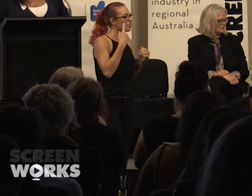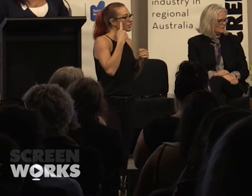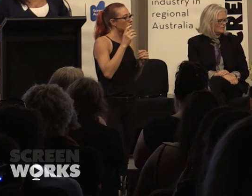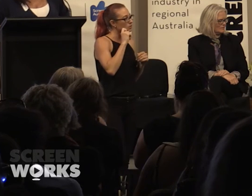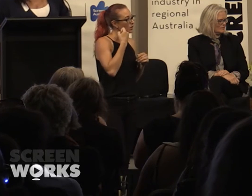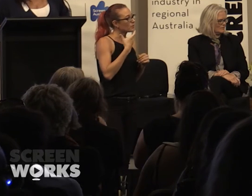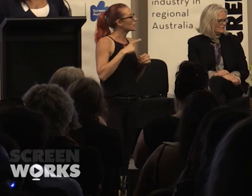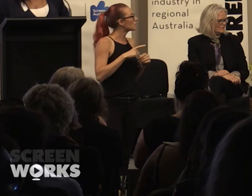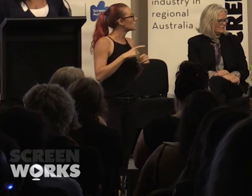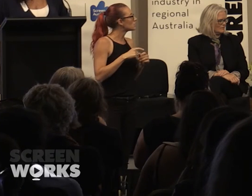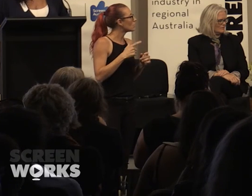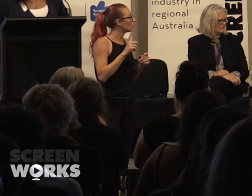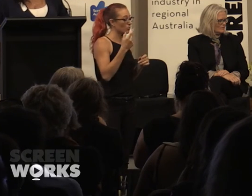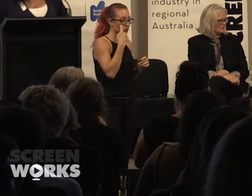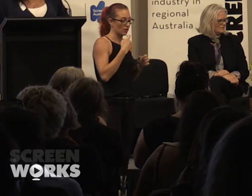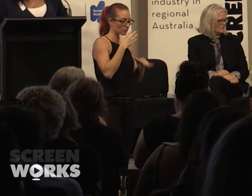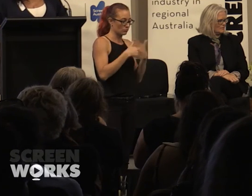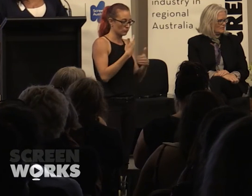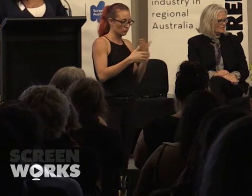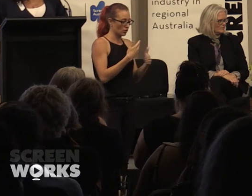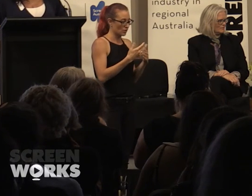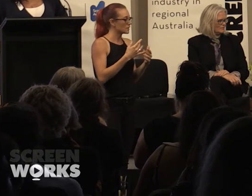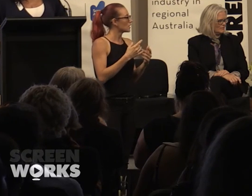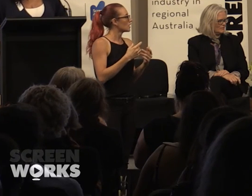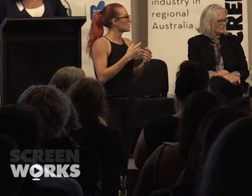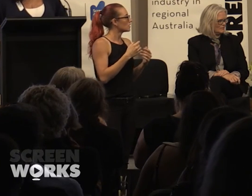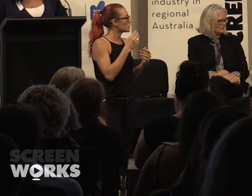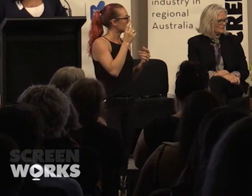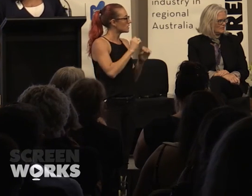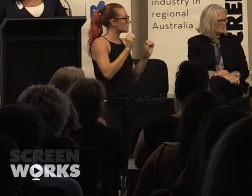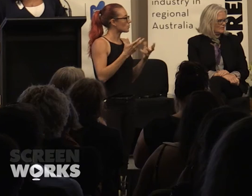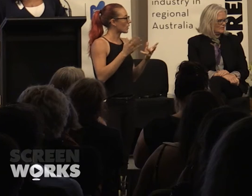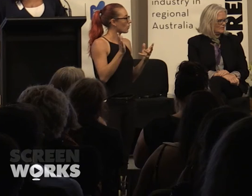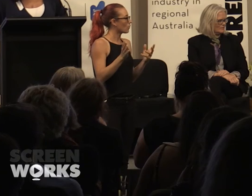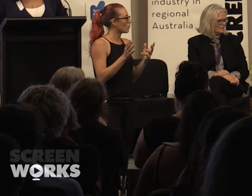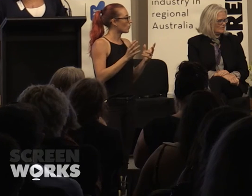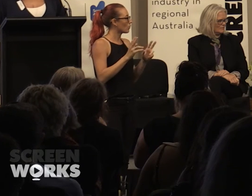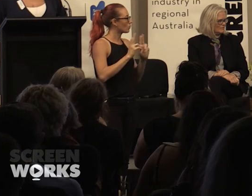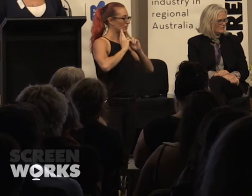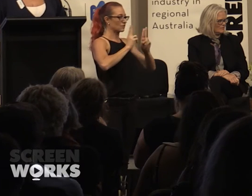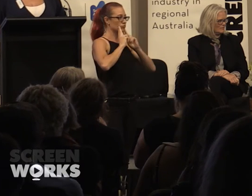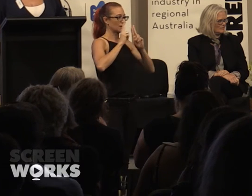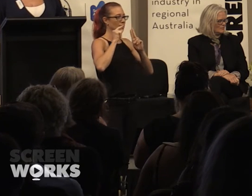think what we're trying to put in process is a system whereby organically, will get us where it'll be